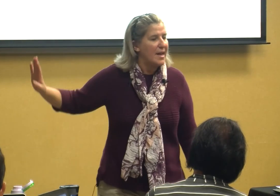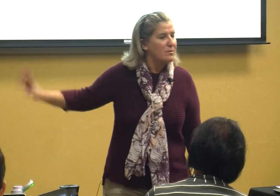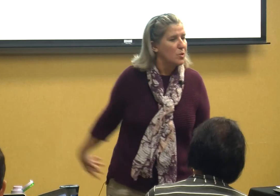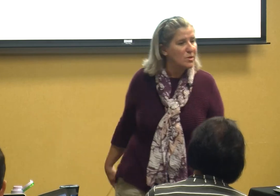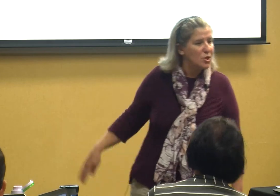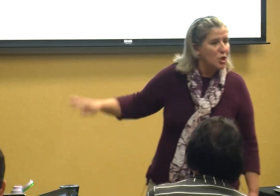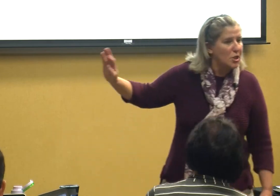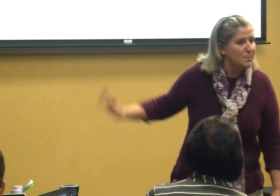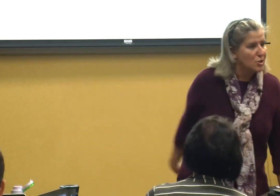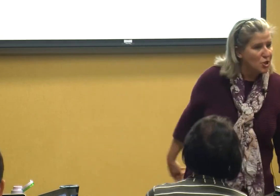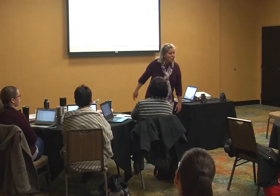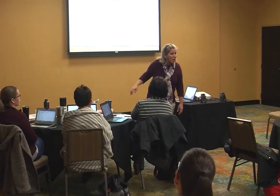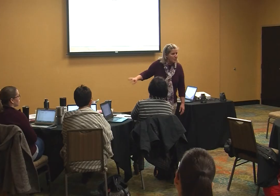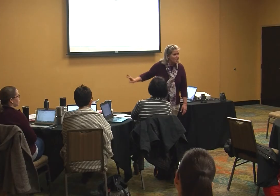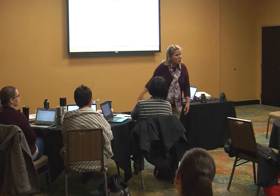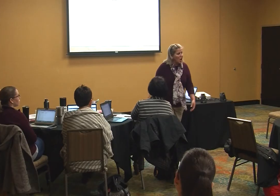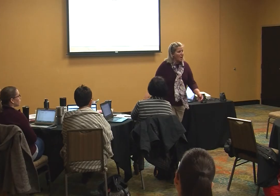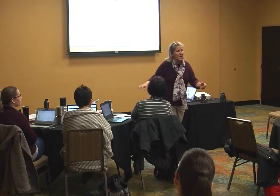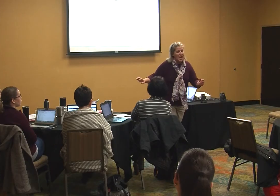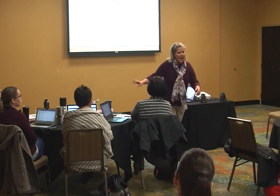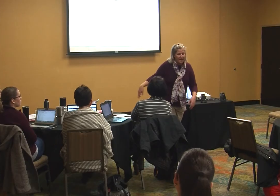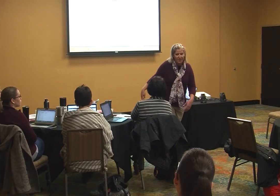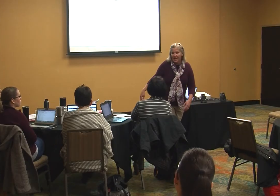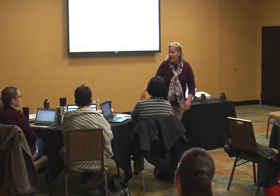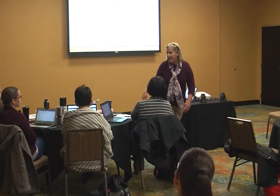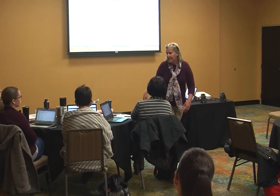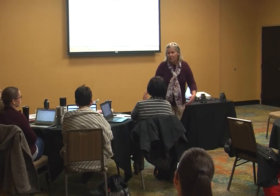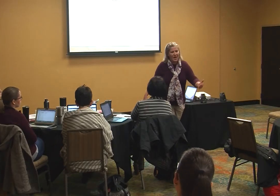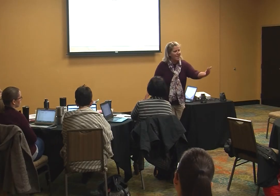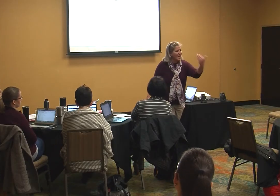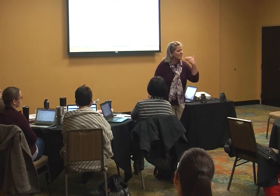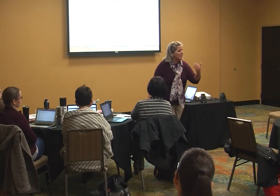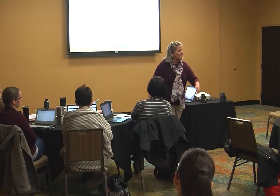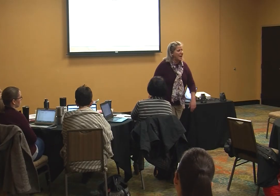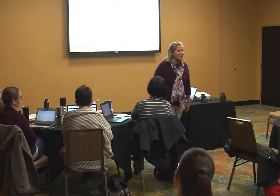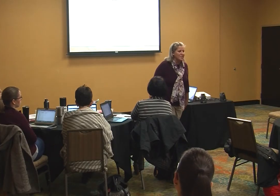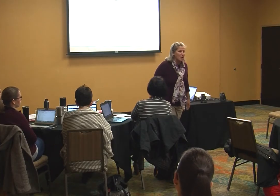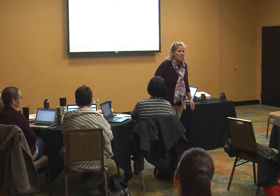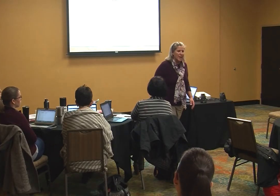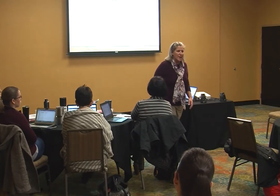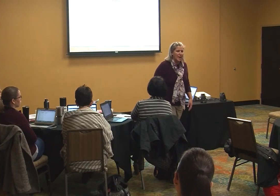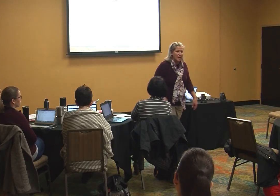I was going to stop stop stop and I finally had to do that that's when he pounced on me and he